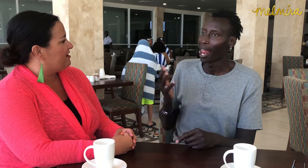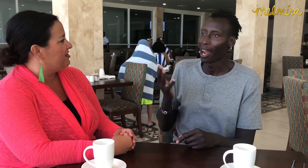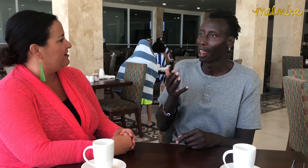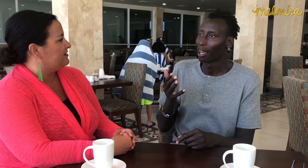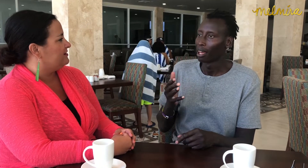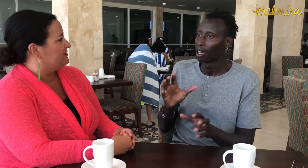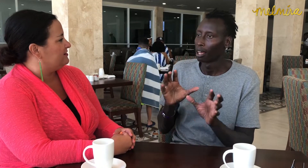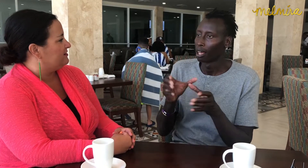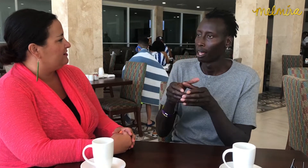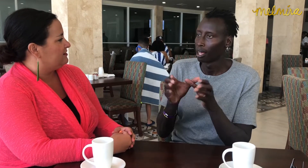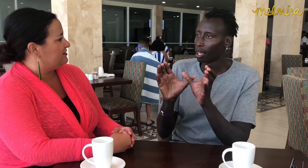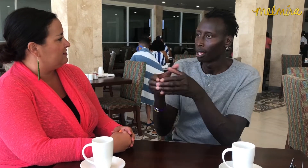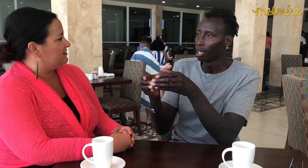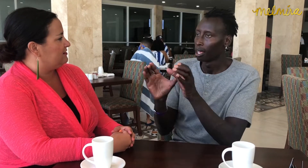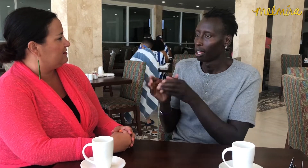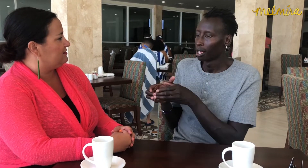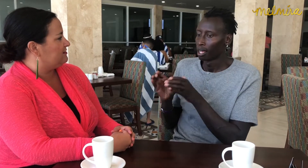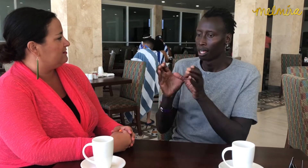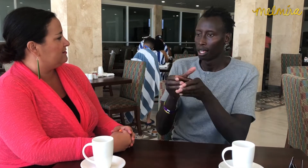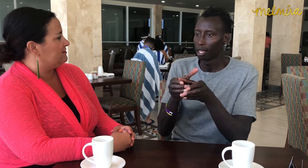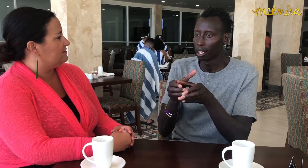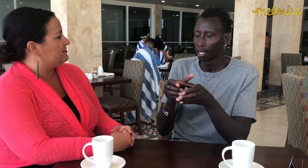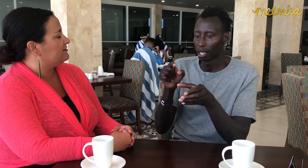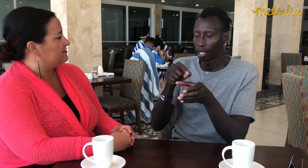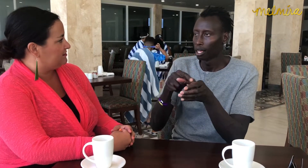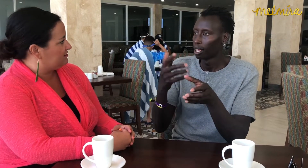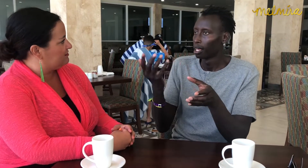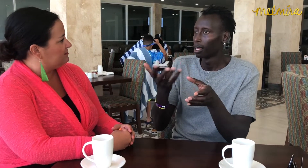I see how they are grouped up based on whether they're